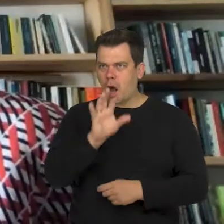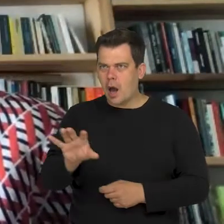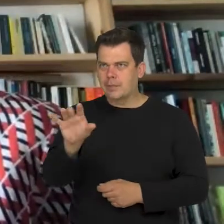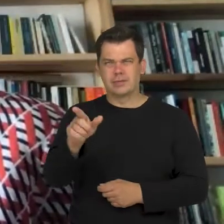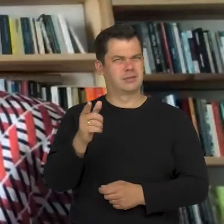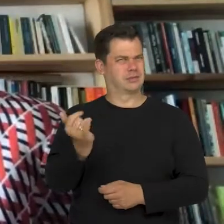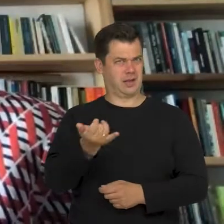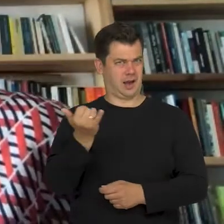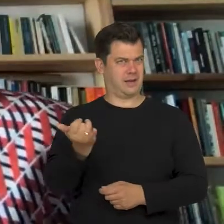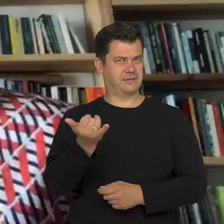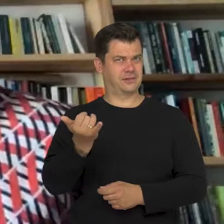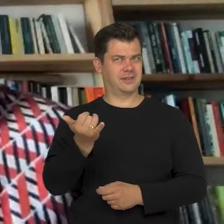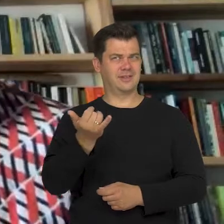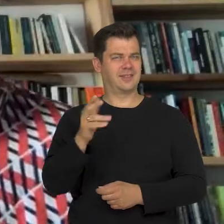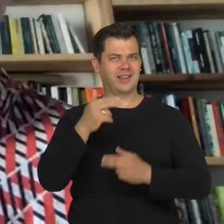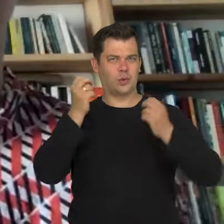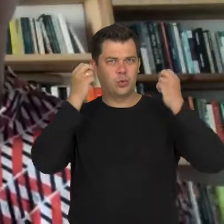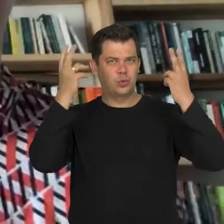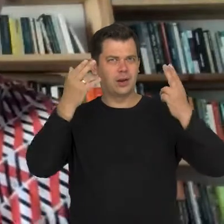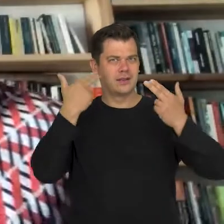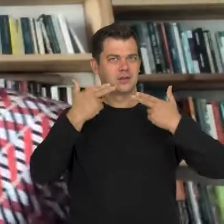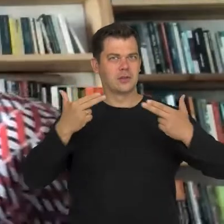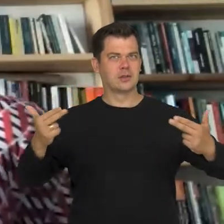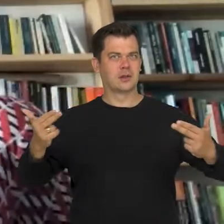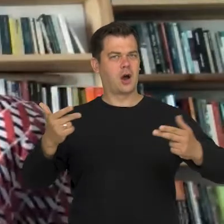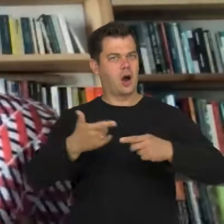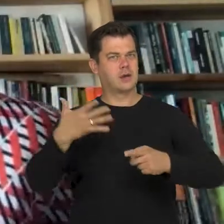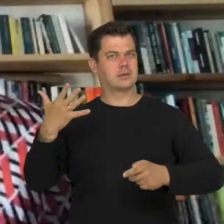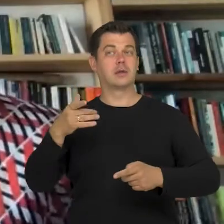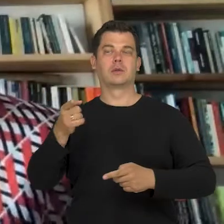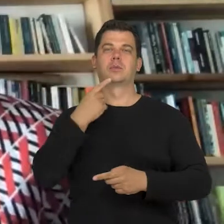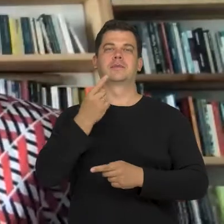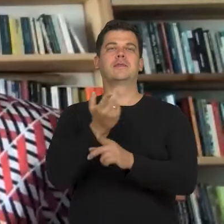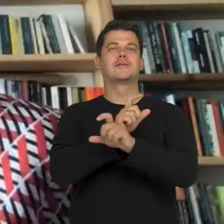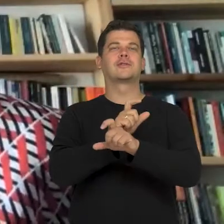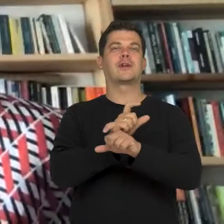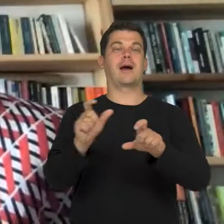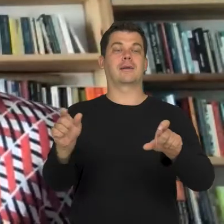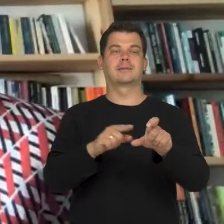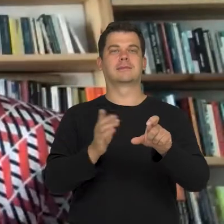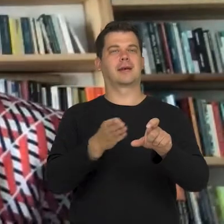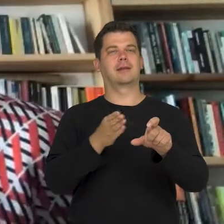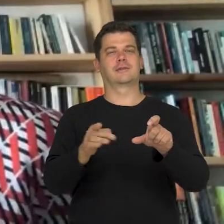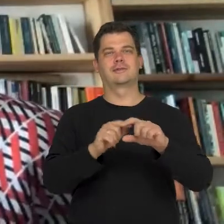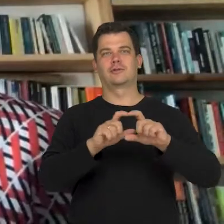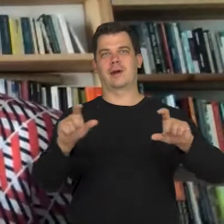Our participants mentioned the criterion of time. Everyone sees it differently, but internally, they felt